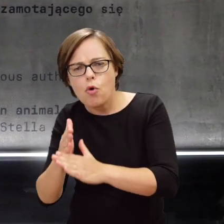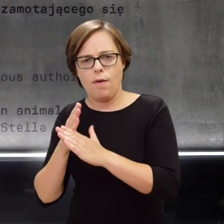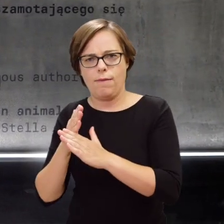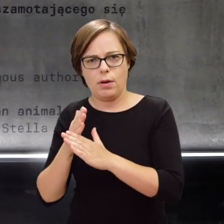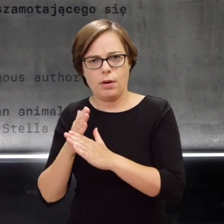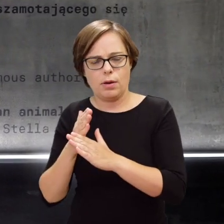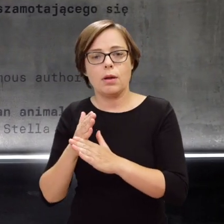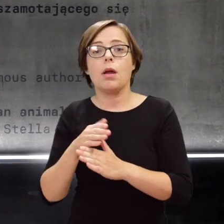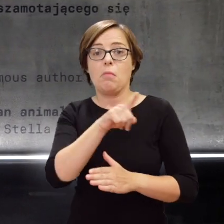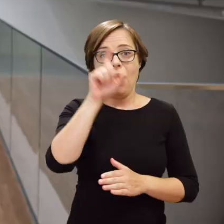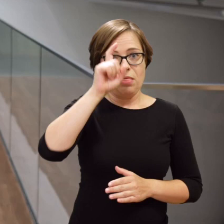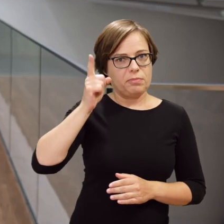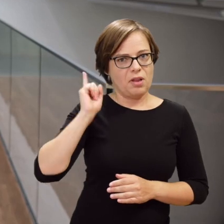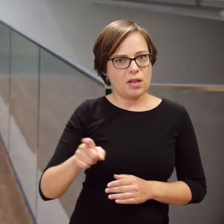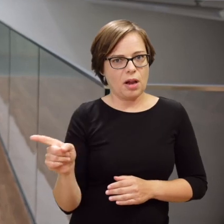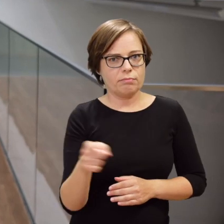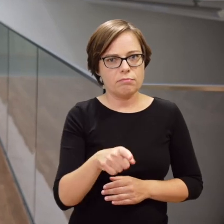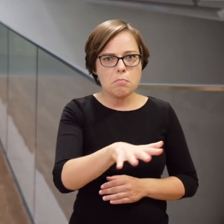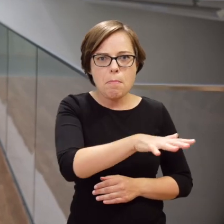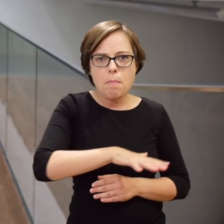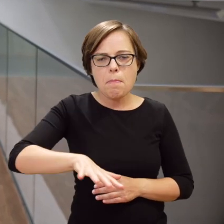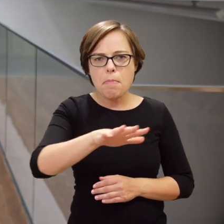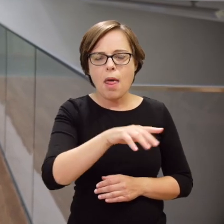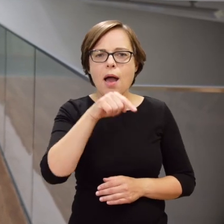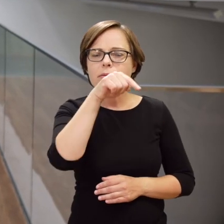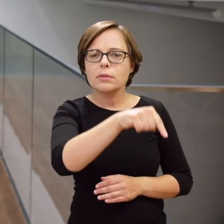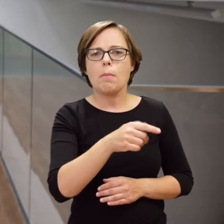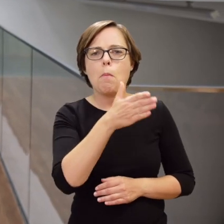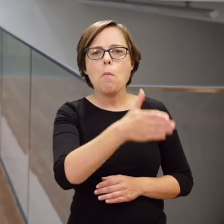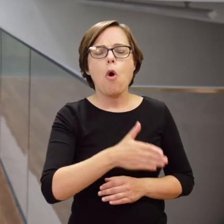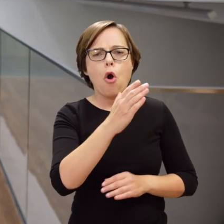to hide and refuse to respond to the German orders calling on people